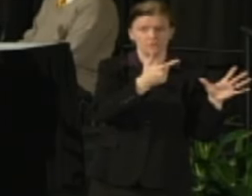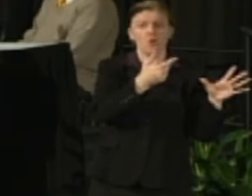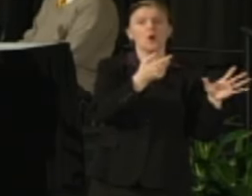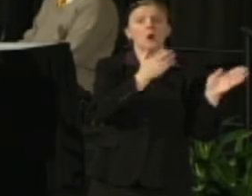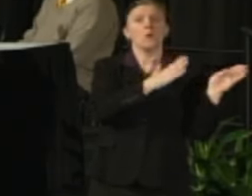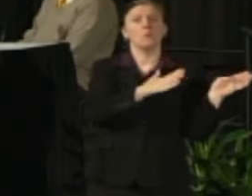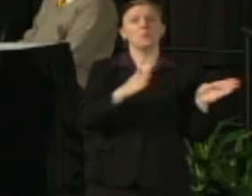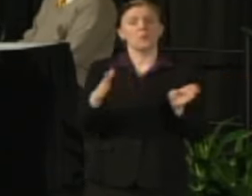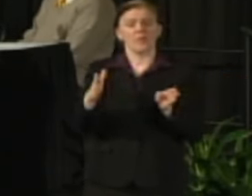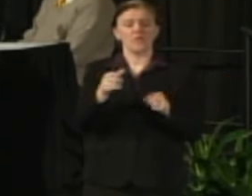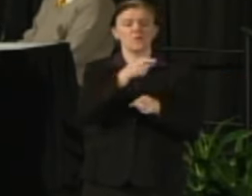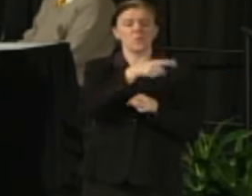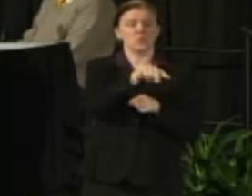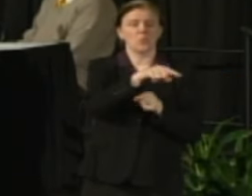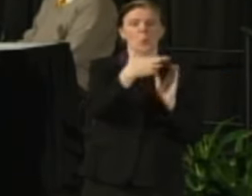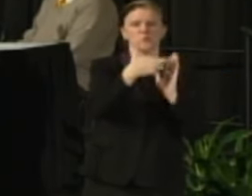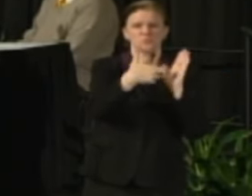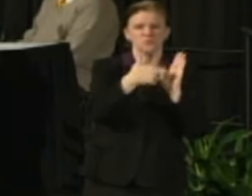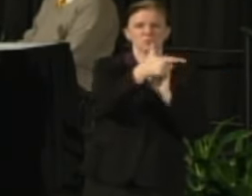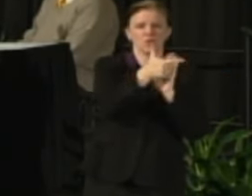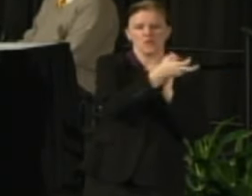of those provisions would then be moved to Board policy.